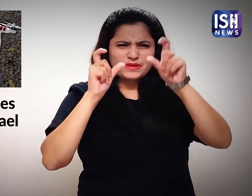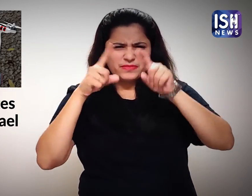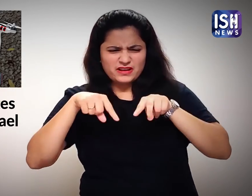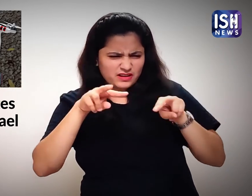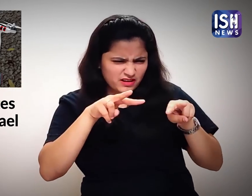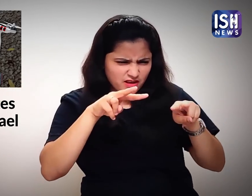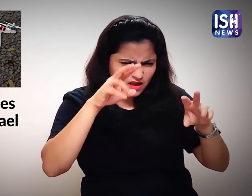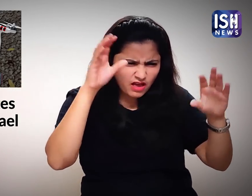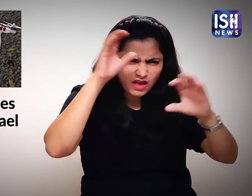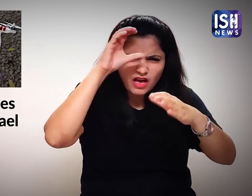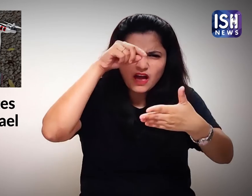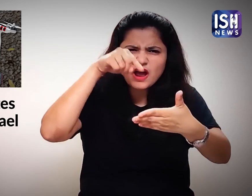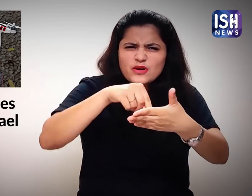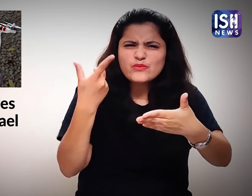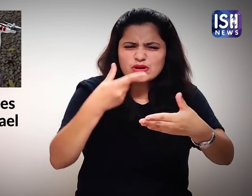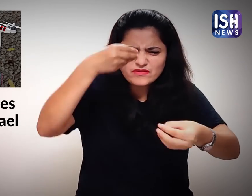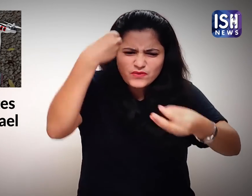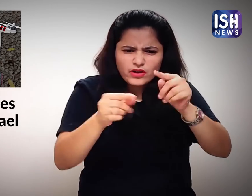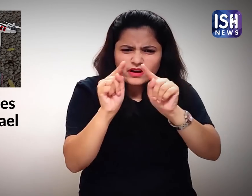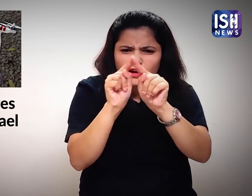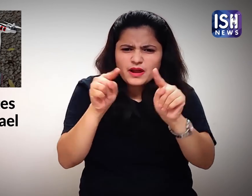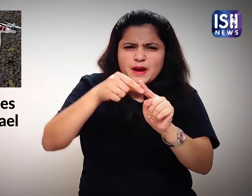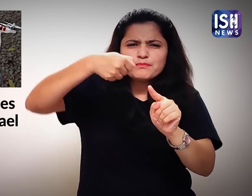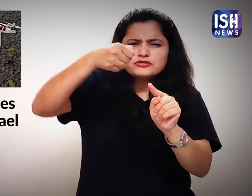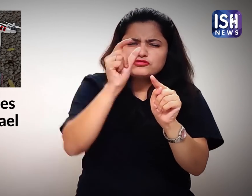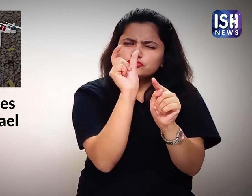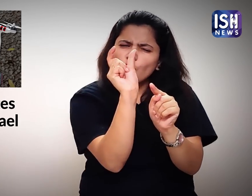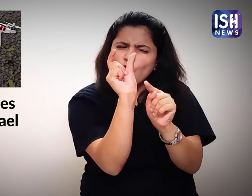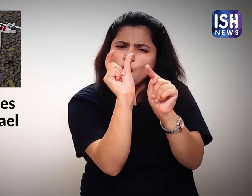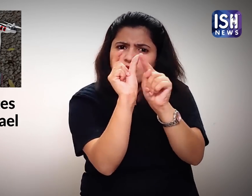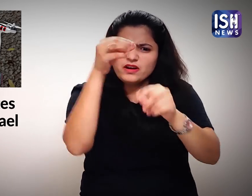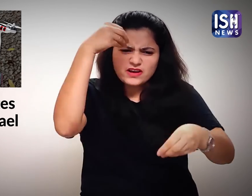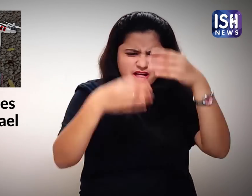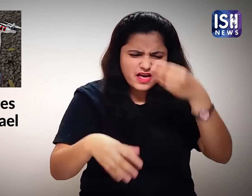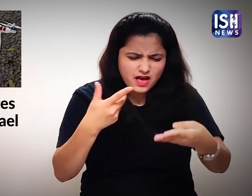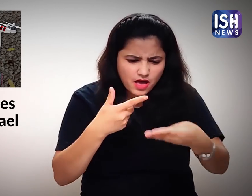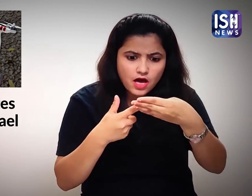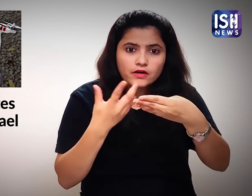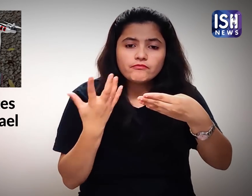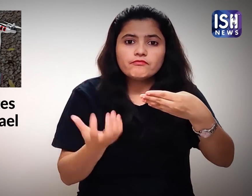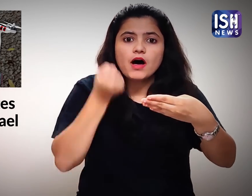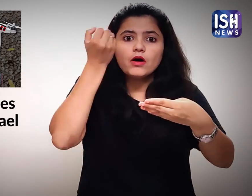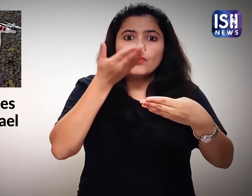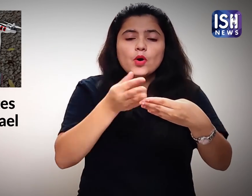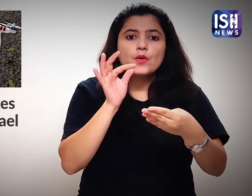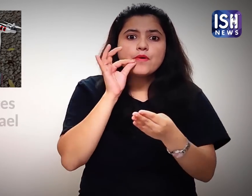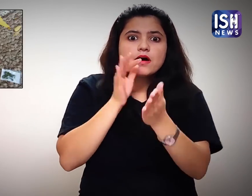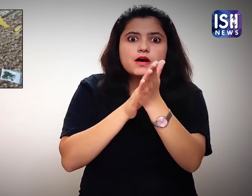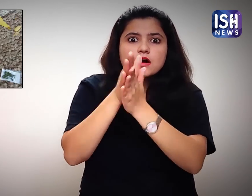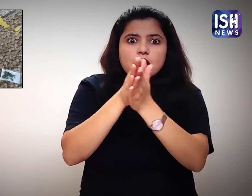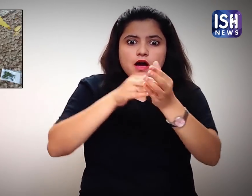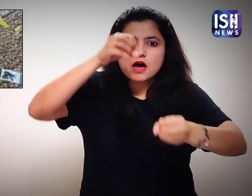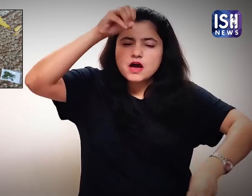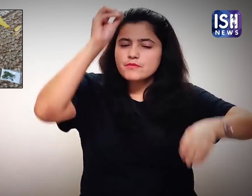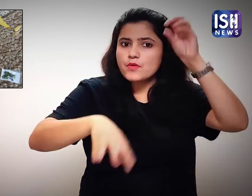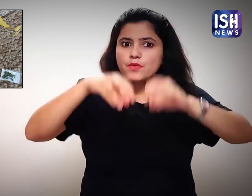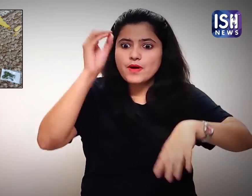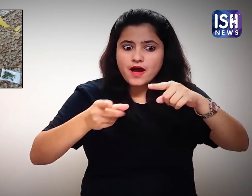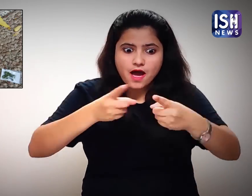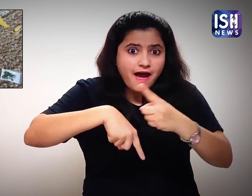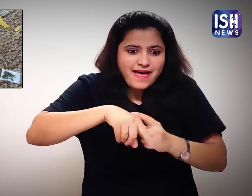When small packets first started falling people were confused. When people realised what was inside